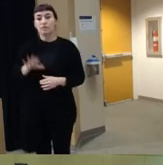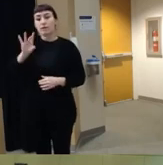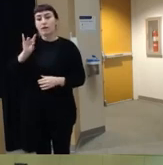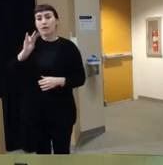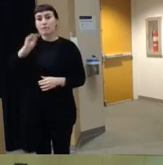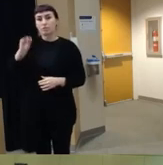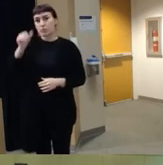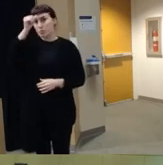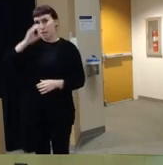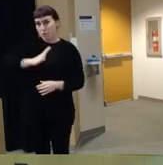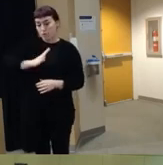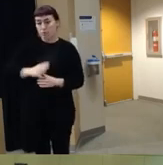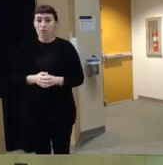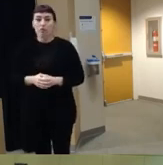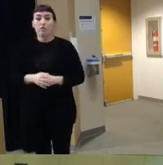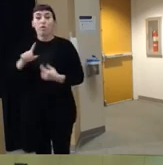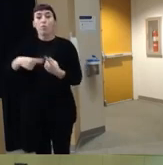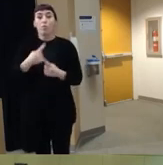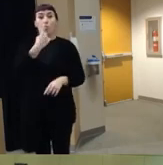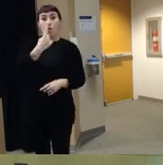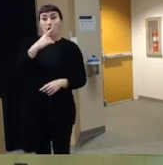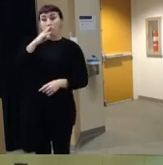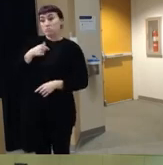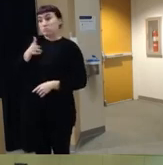male um when it was one child shooting another child the age was a little bit